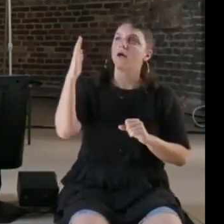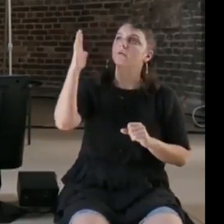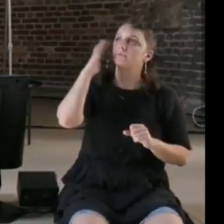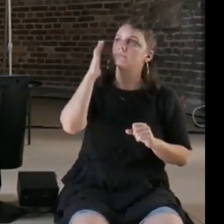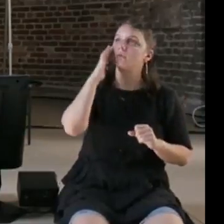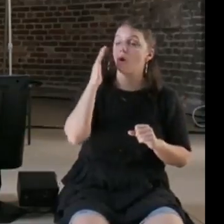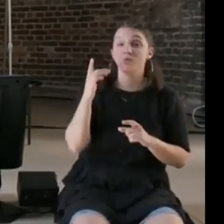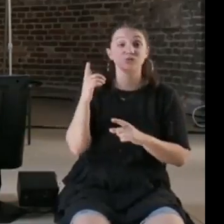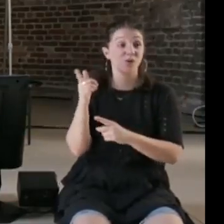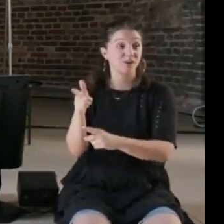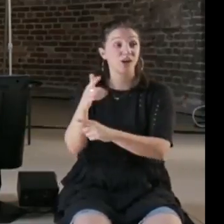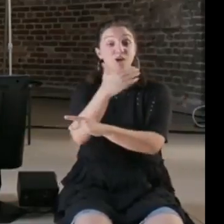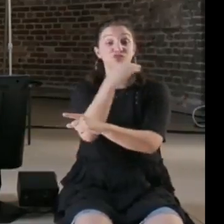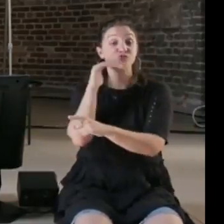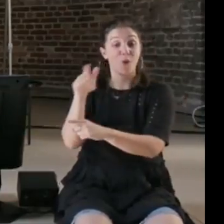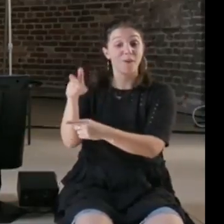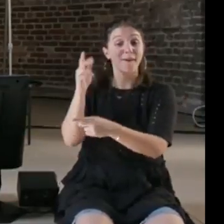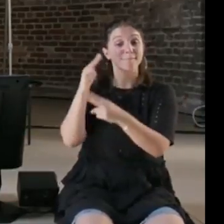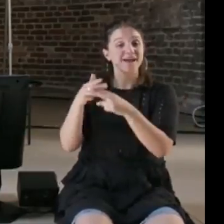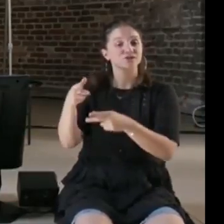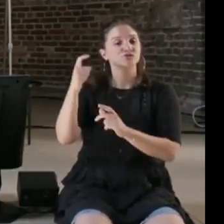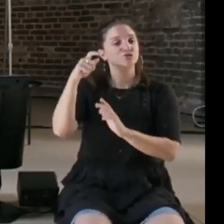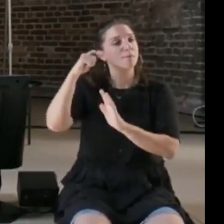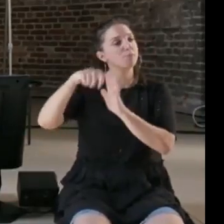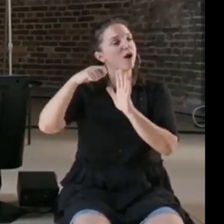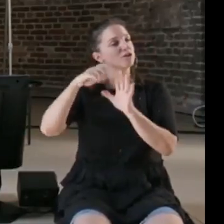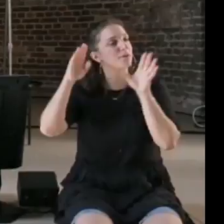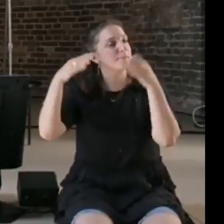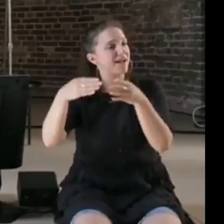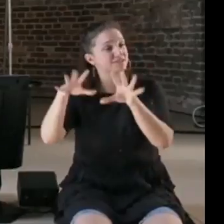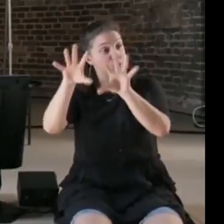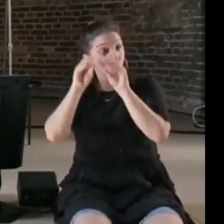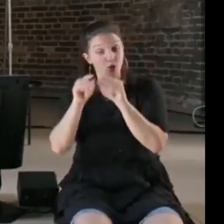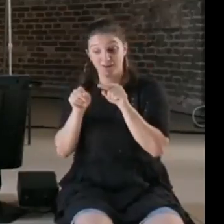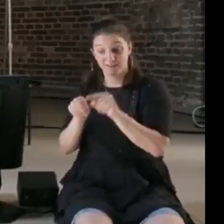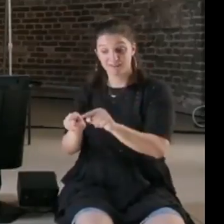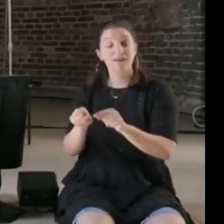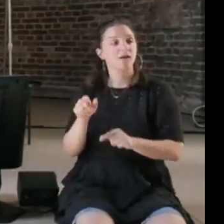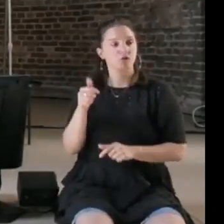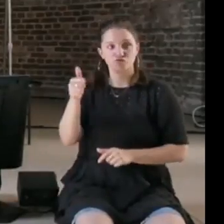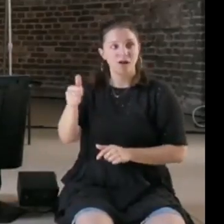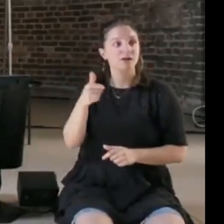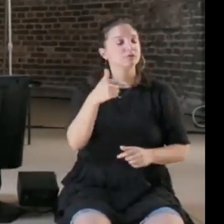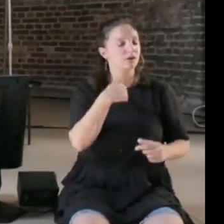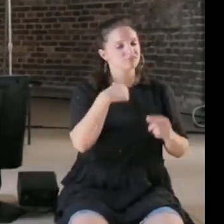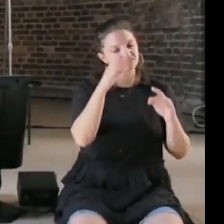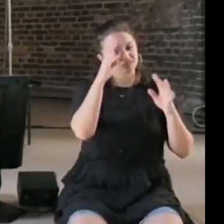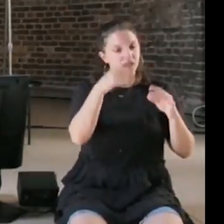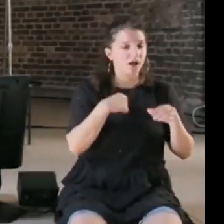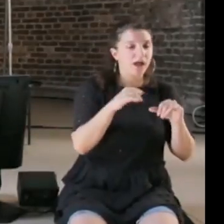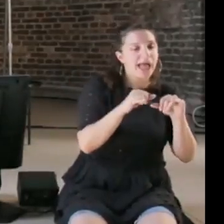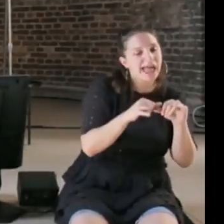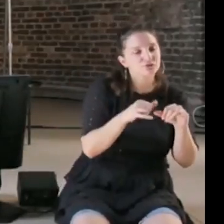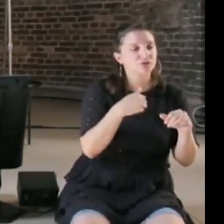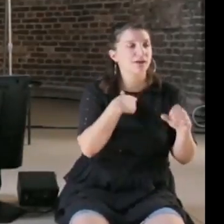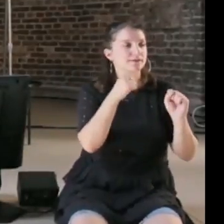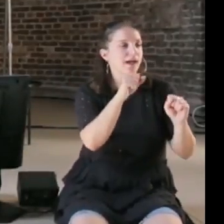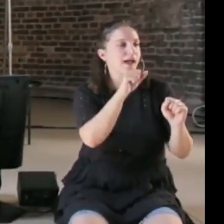learning in schools and you build applications you engineer them and you understand how just